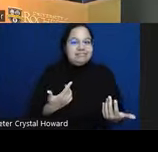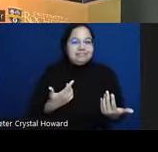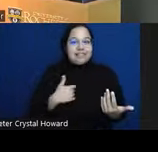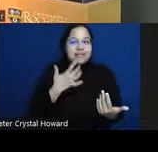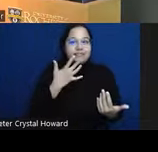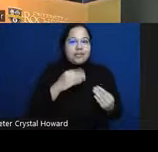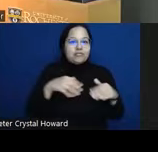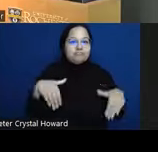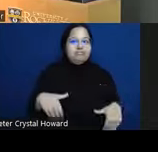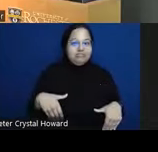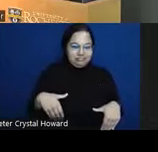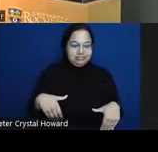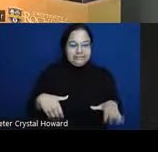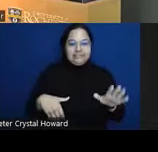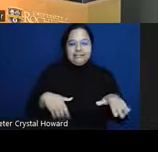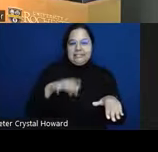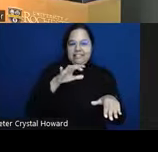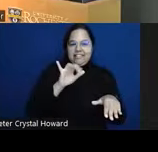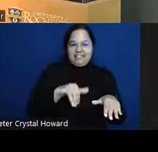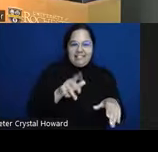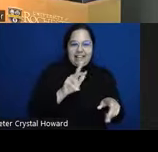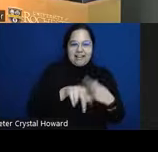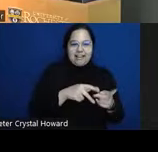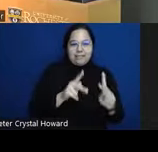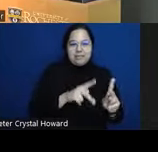that second group of people uh you can feel free to get your phones out maybe do some scrolling for